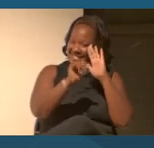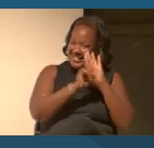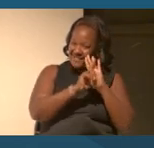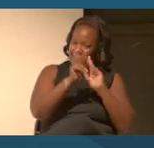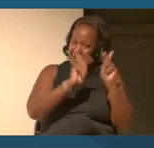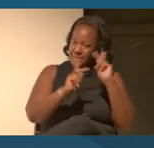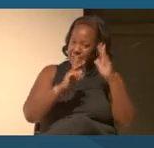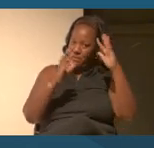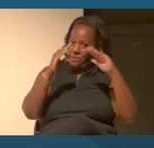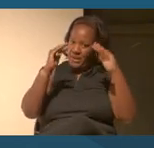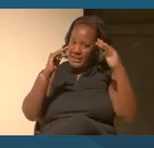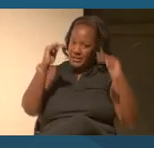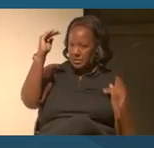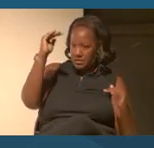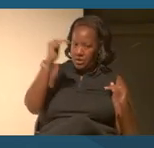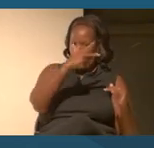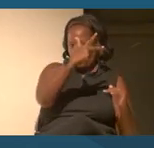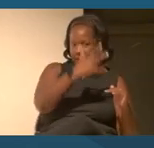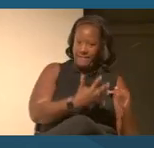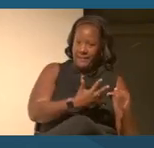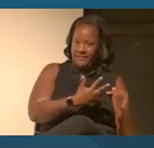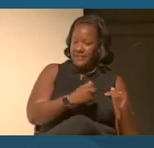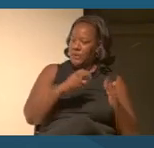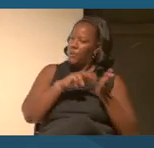fifths? What does it mean to be fully represented?